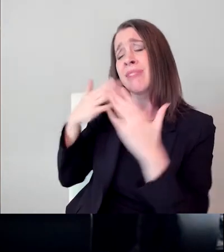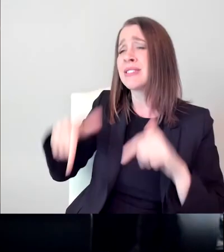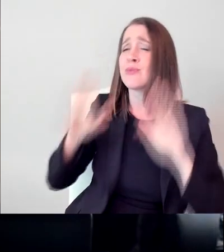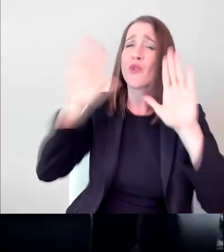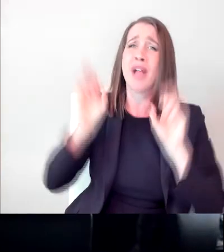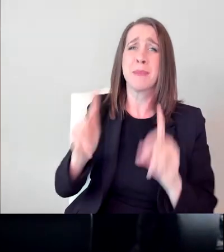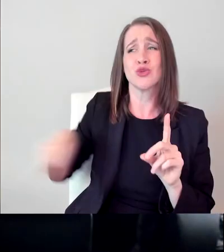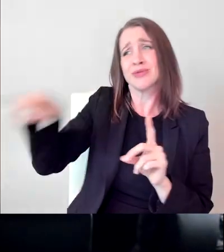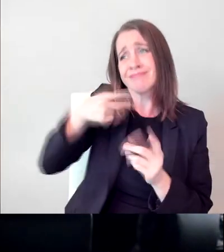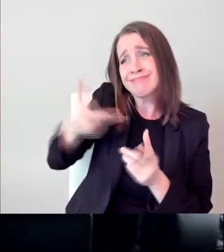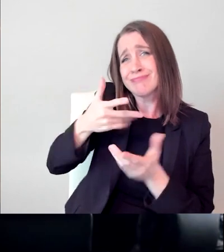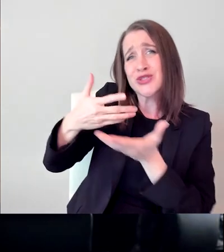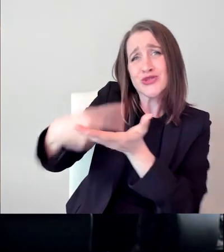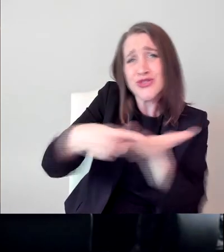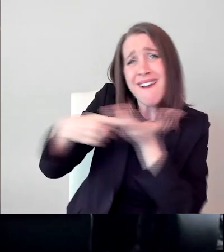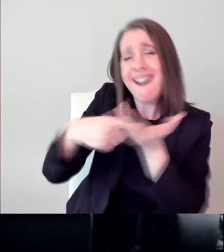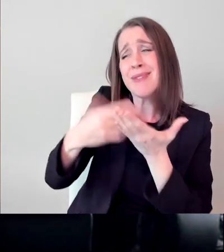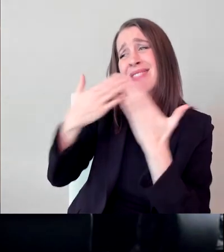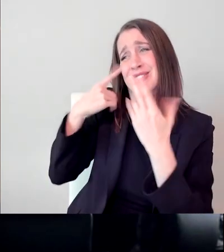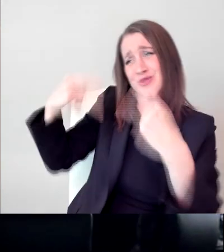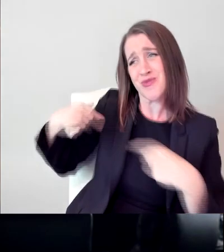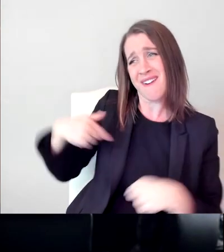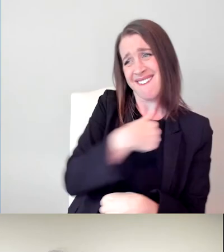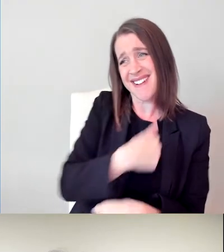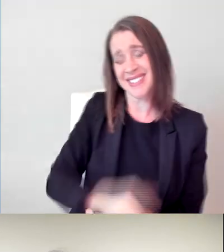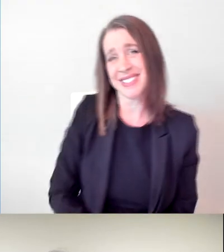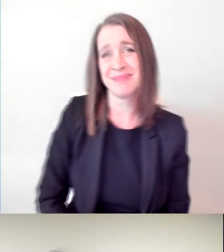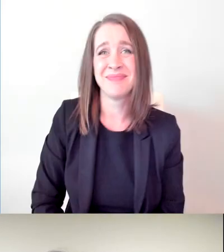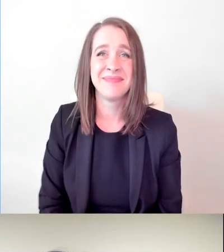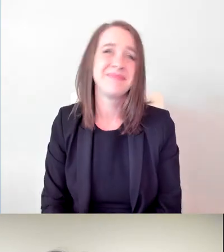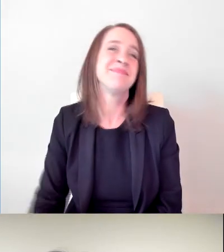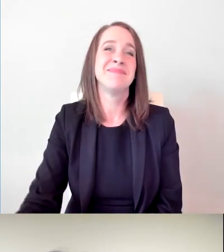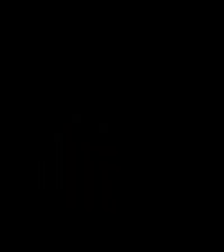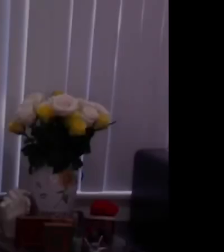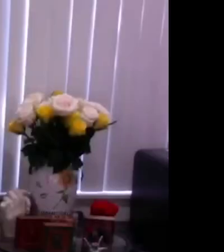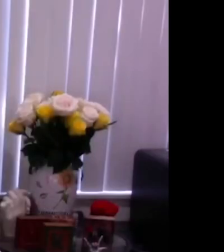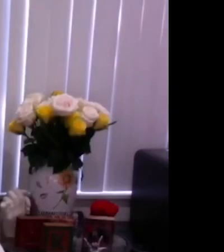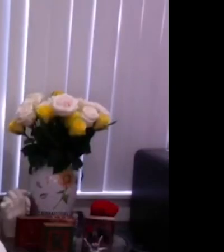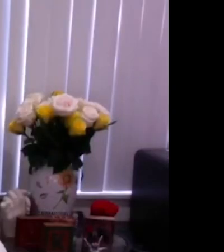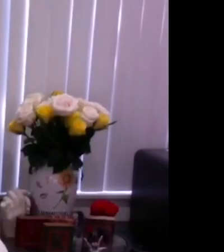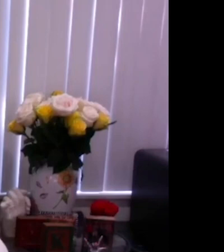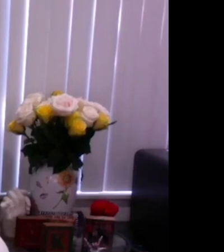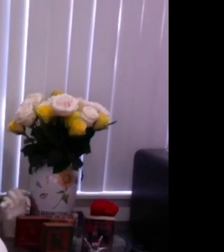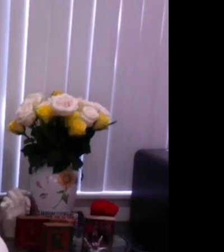Thank you all. This has been a wonderful opportunity to chat. So thank you guys for joining us.